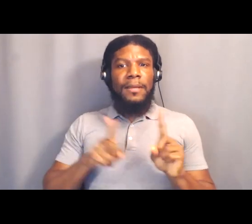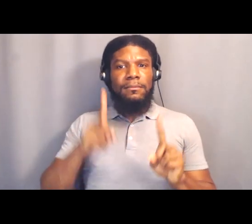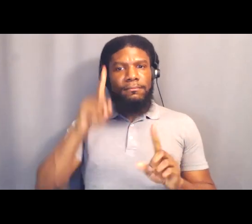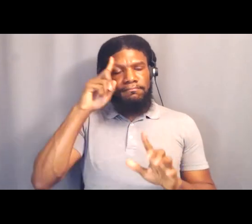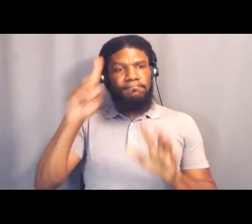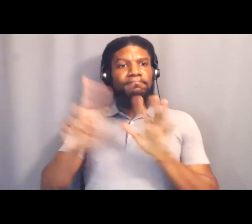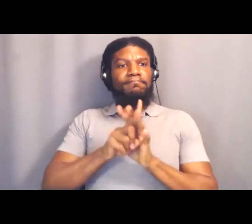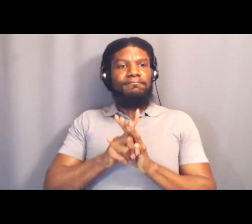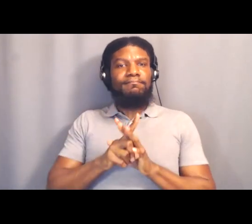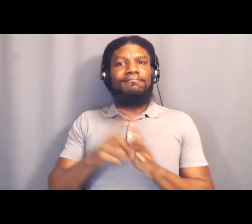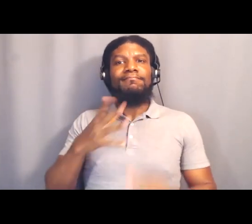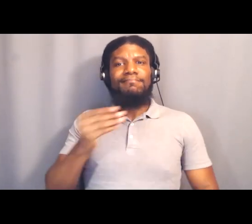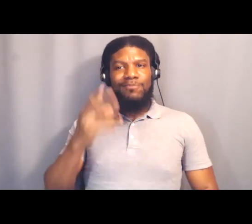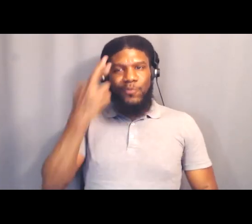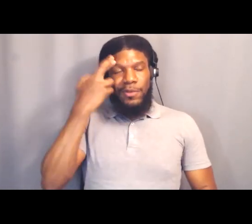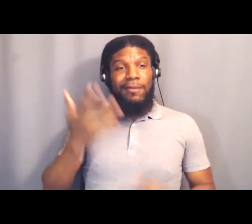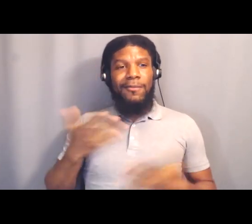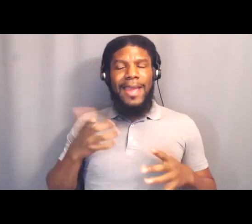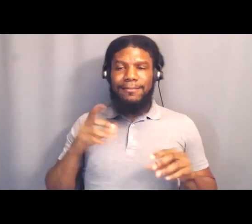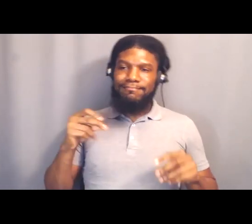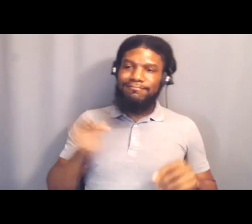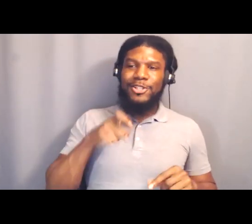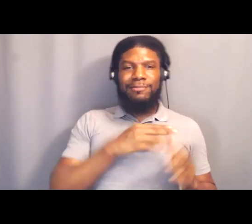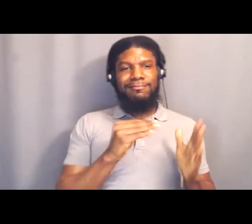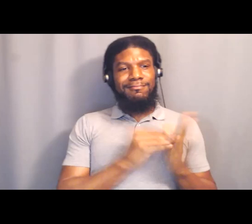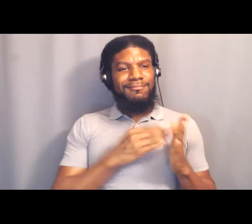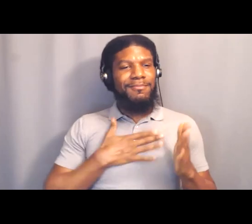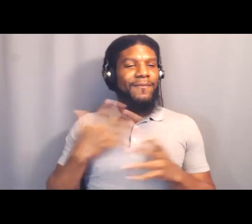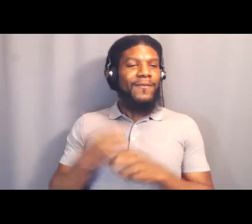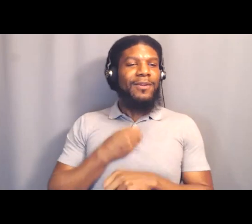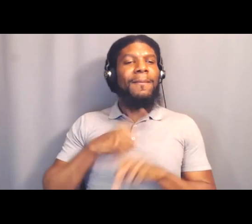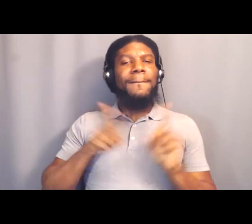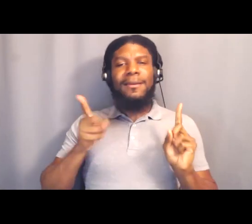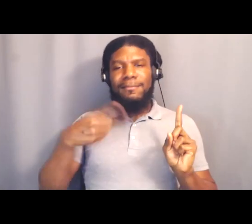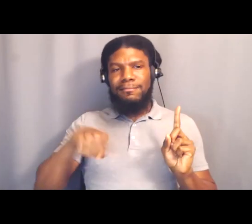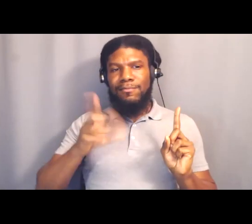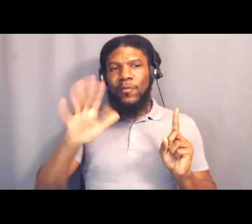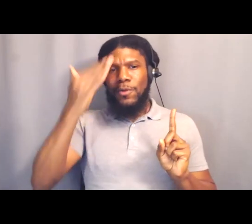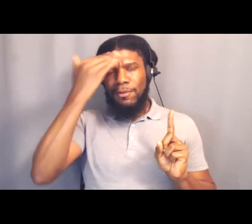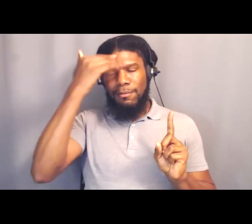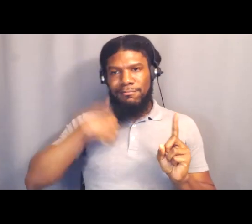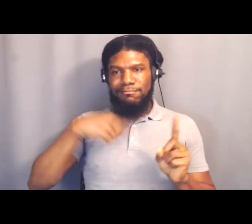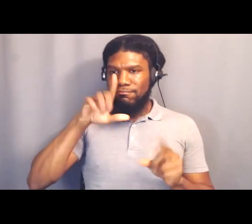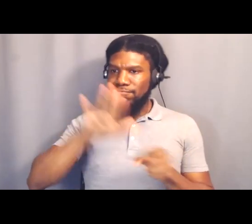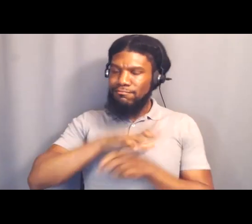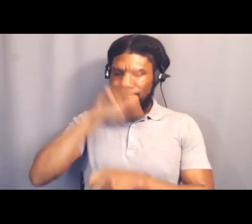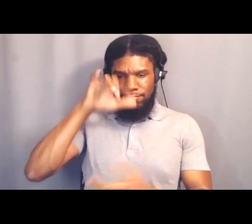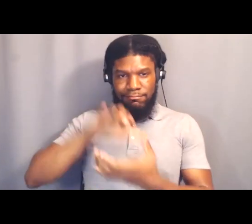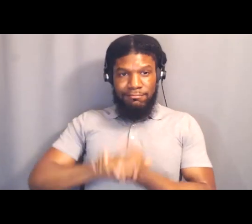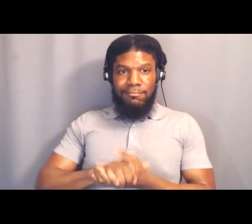So y'all know, I believe in meditation and I meditate. And I don't care if there's deep meditators